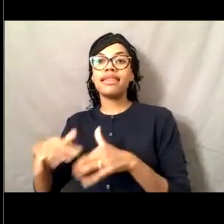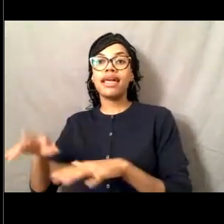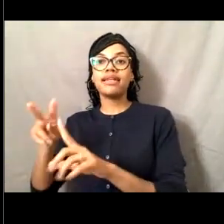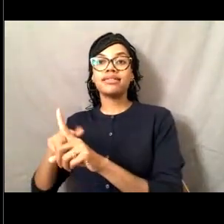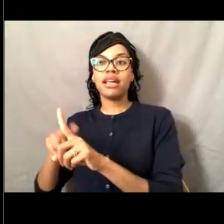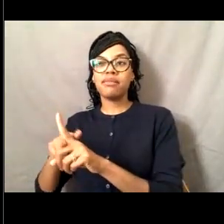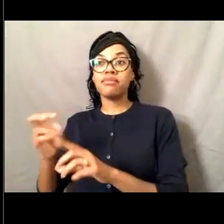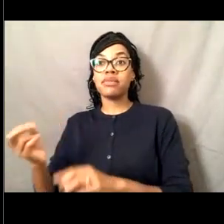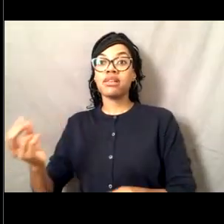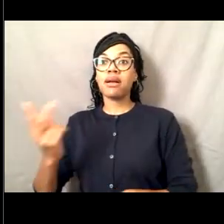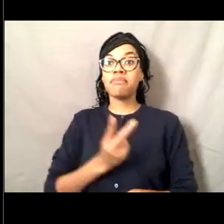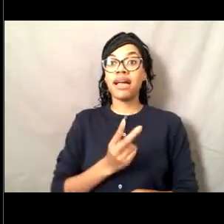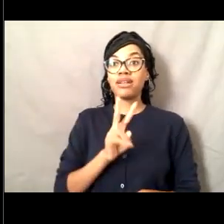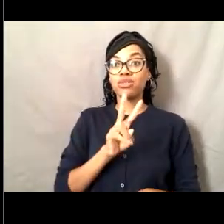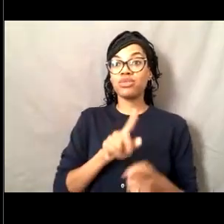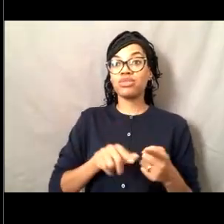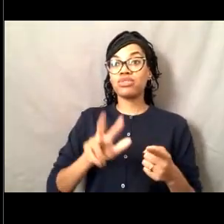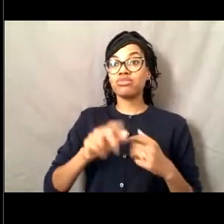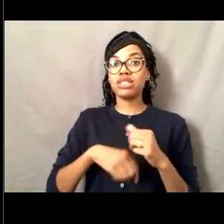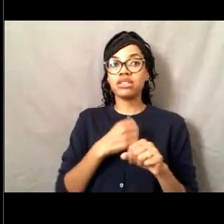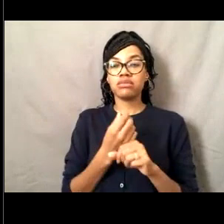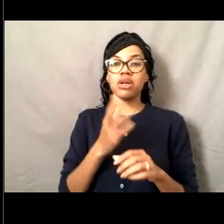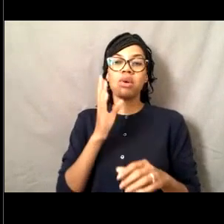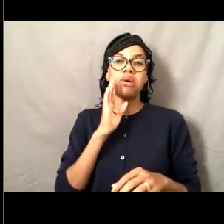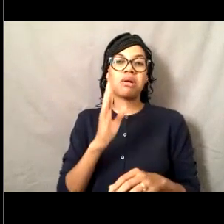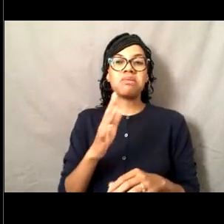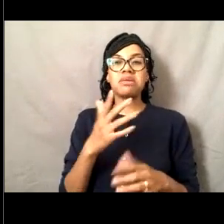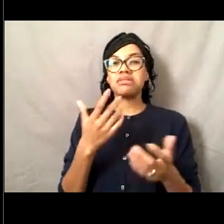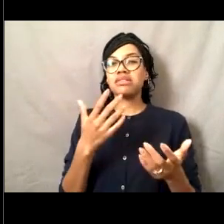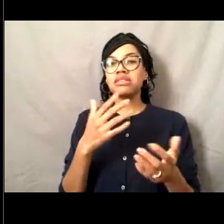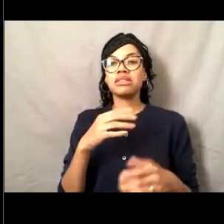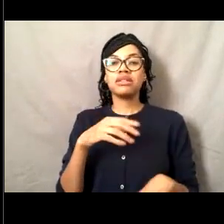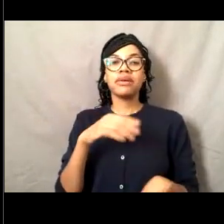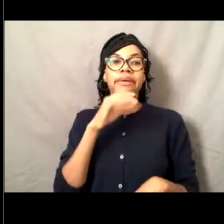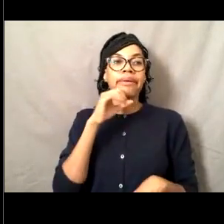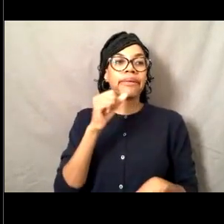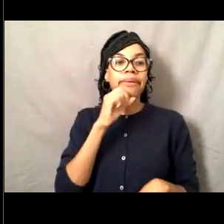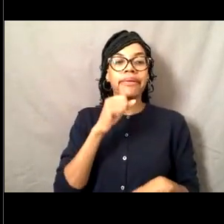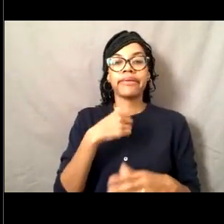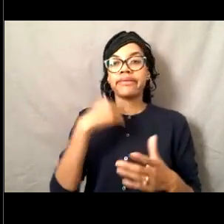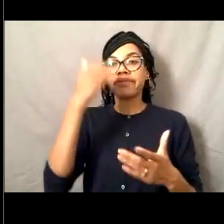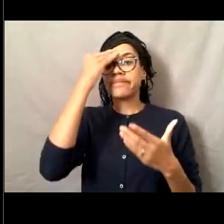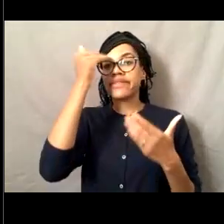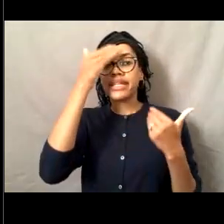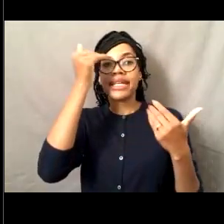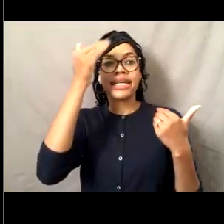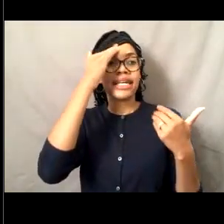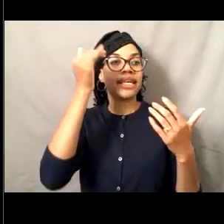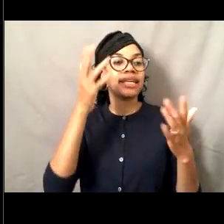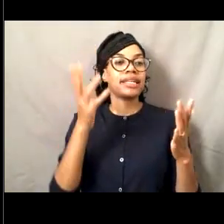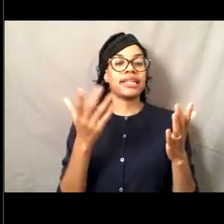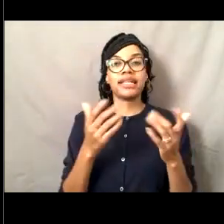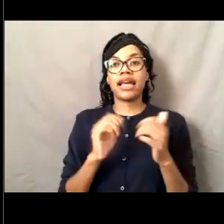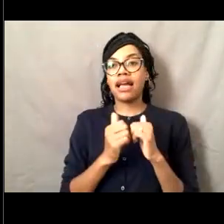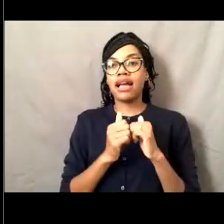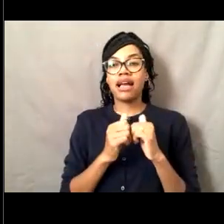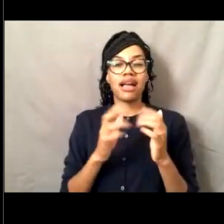So definitely trying to go back out and give other people a break and brush up on your skills is very important.